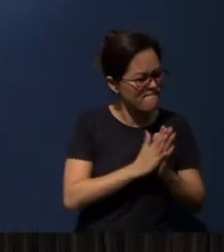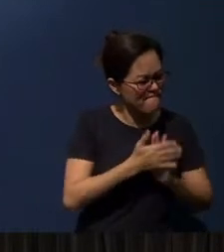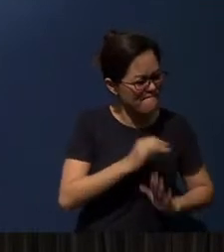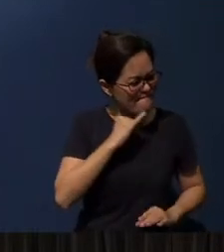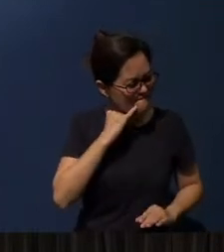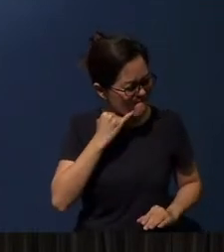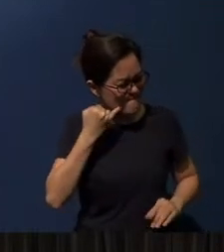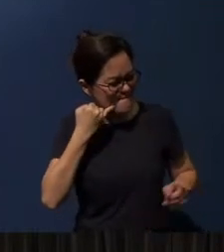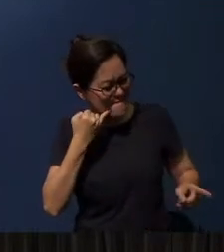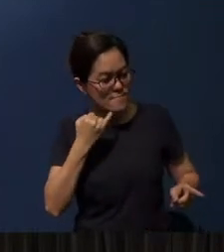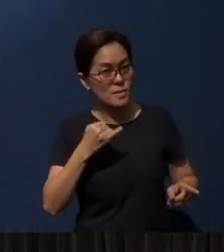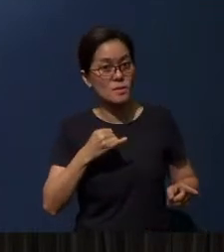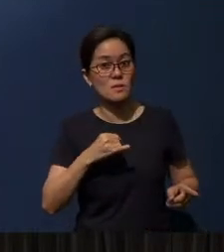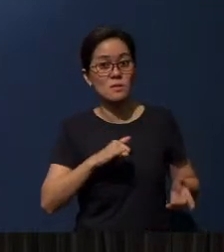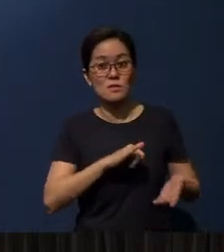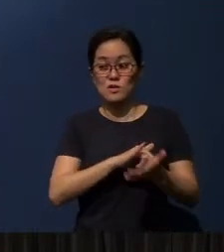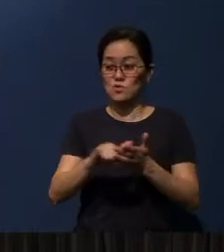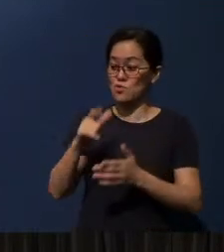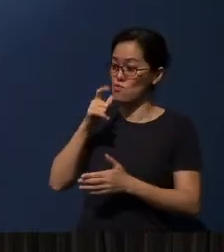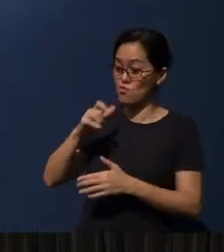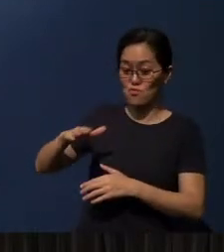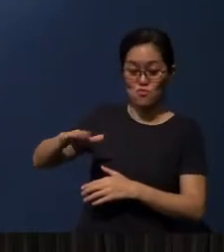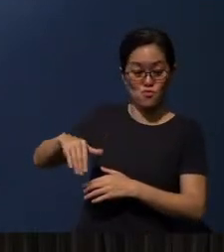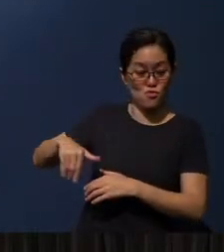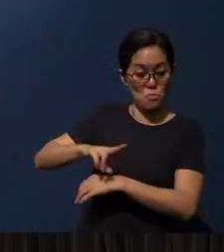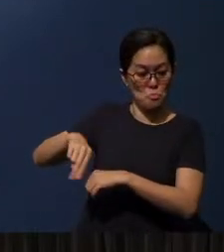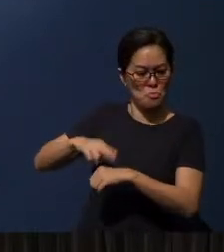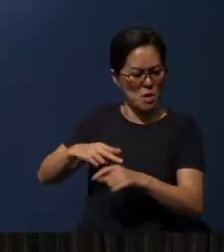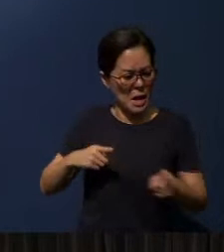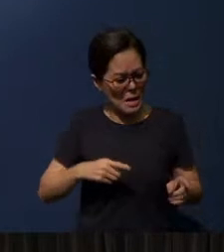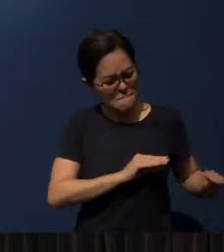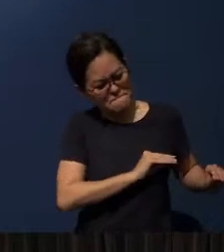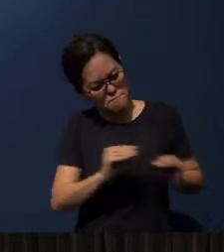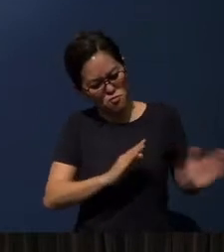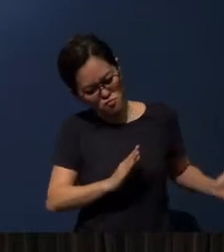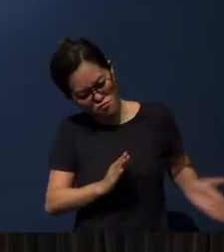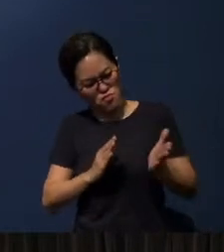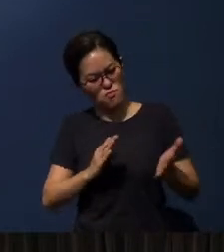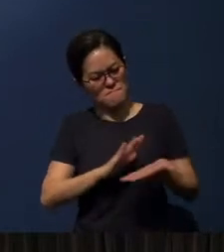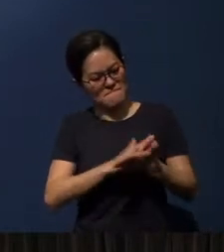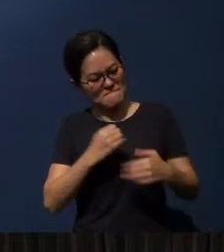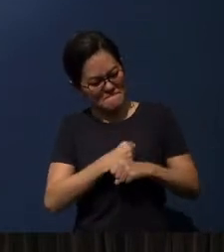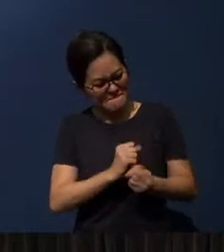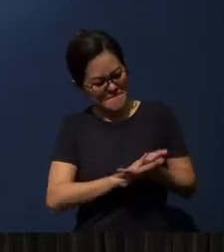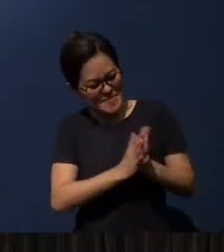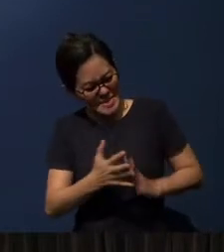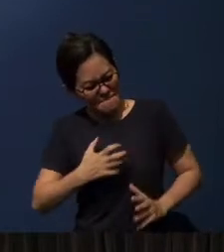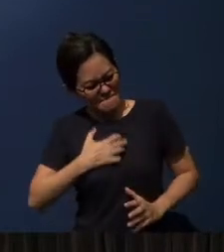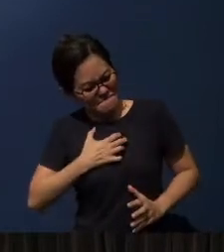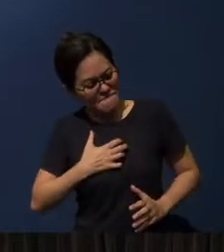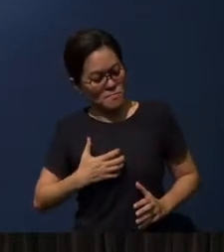by those who are not a nation, I will move you to anger by a foolish nation.’